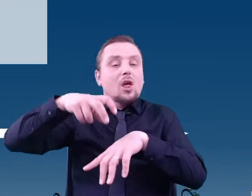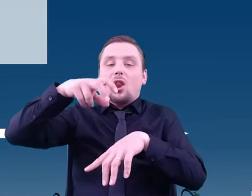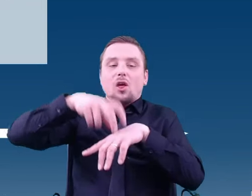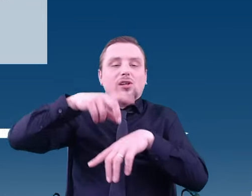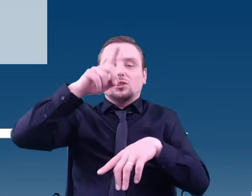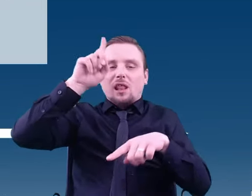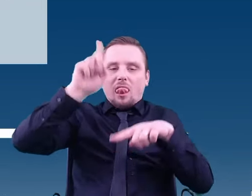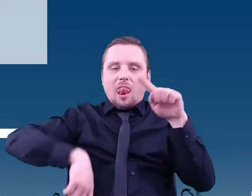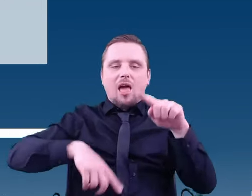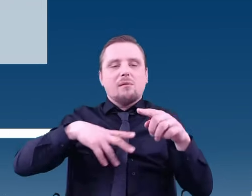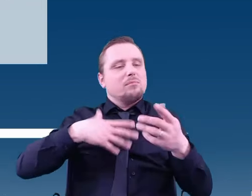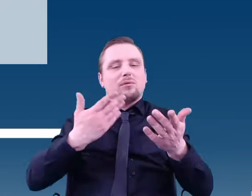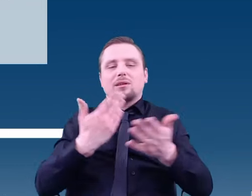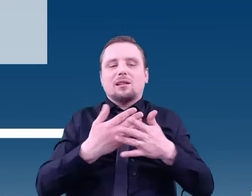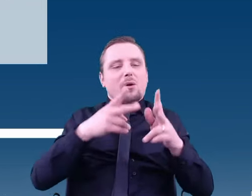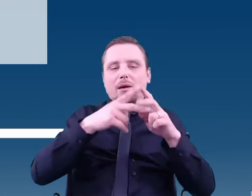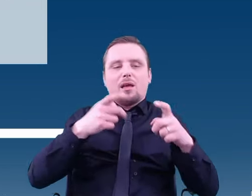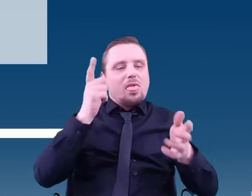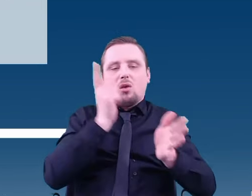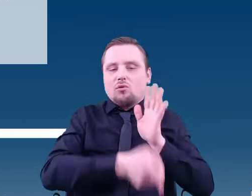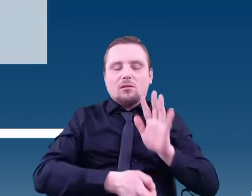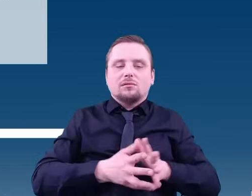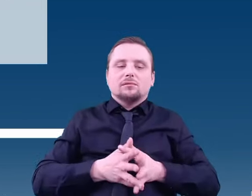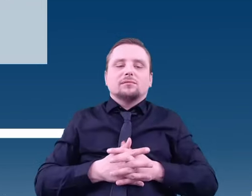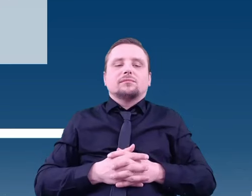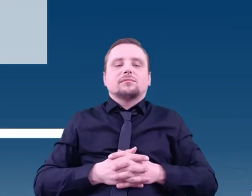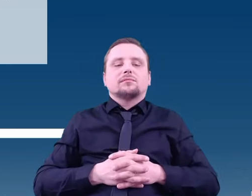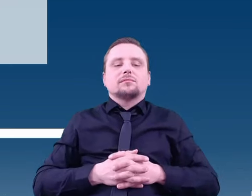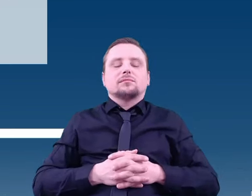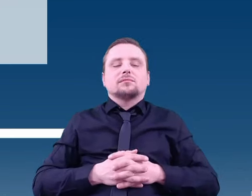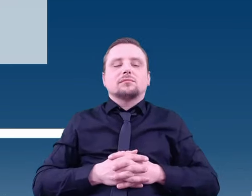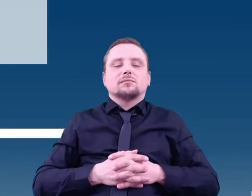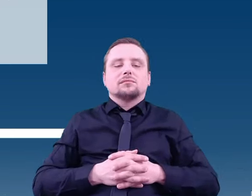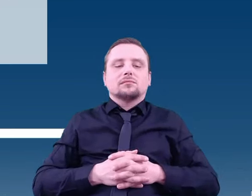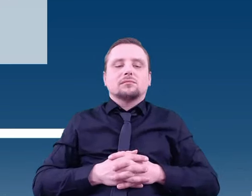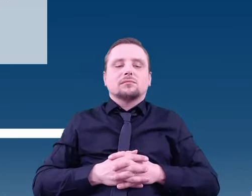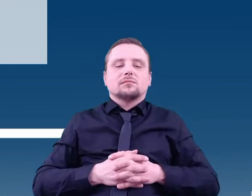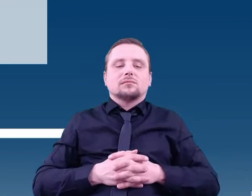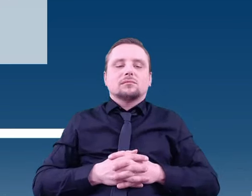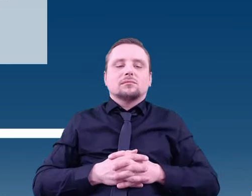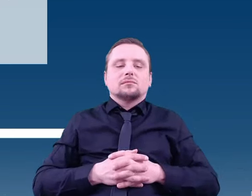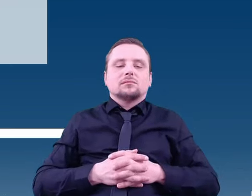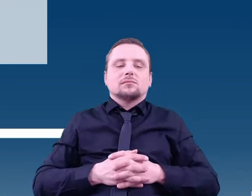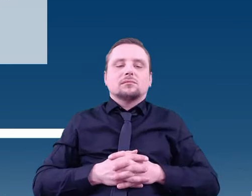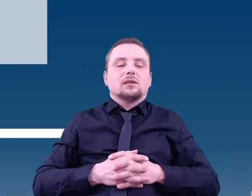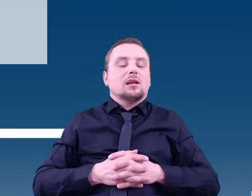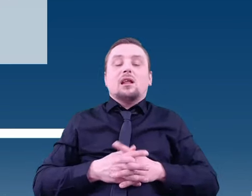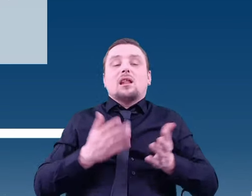Consequently, the MS studies conducted on site were not as informative as they could have been.